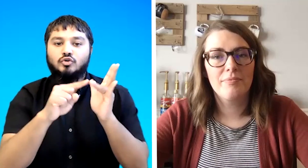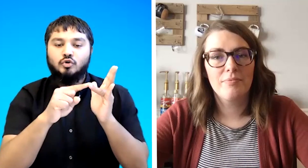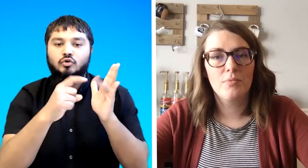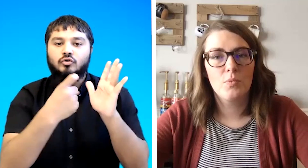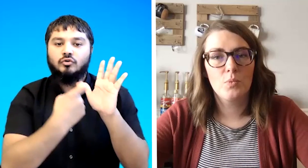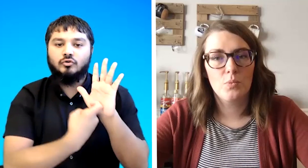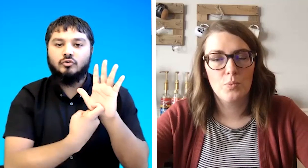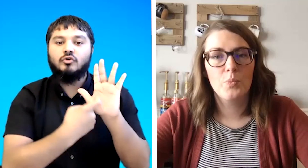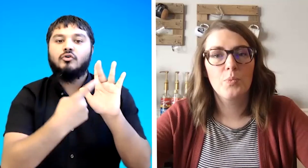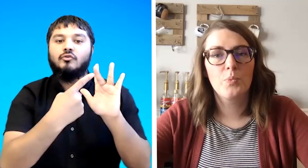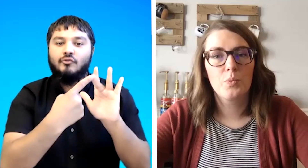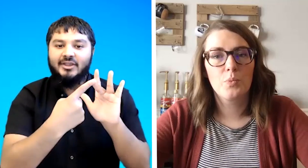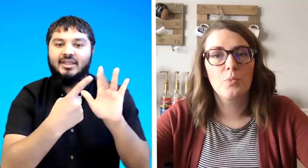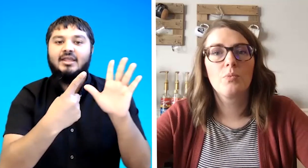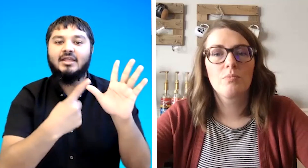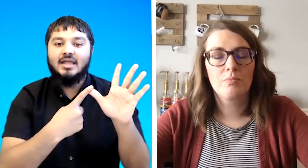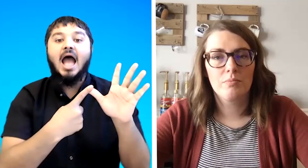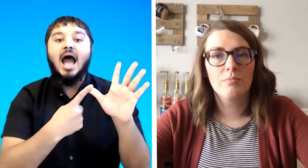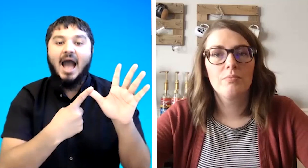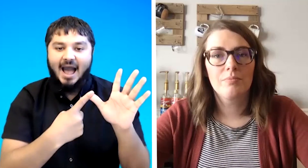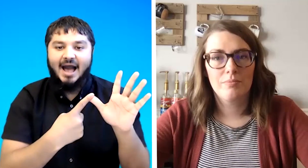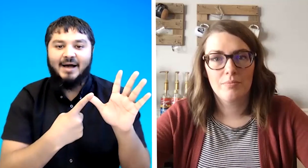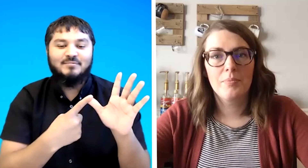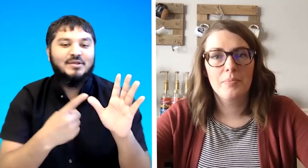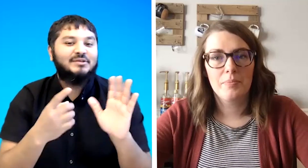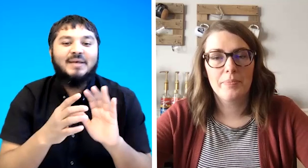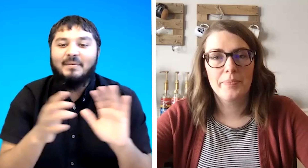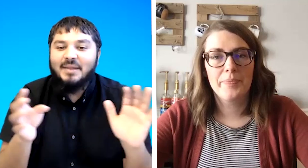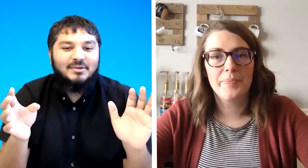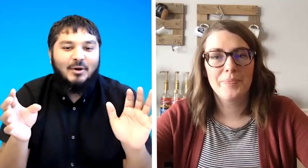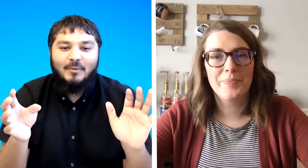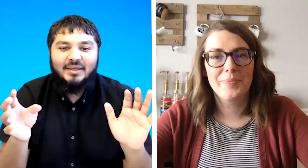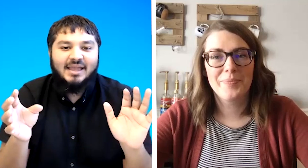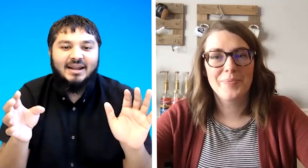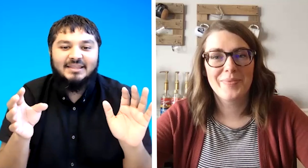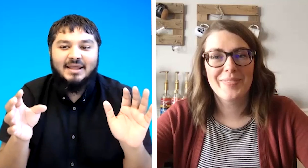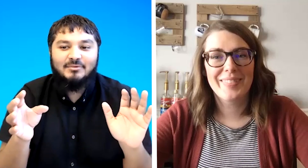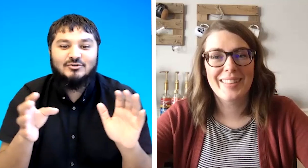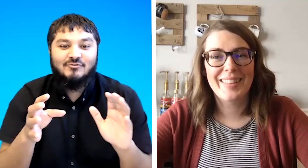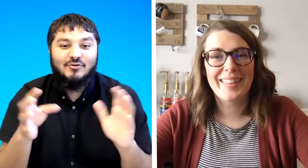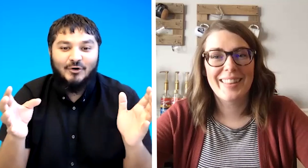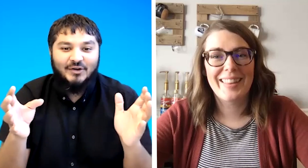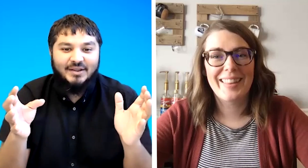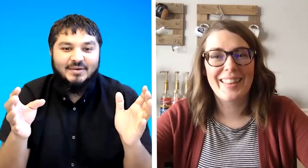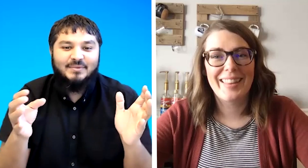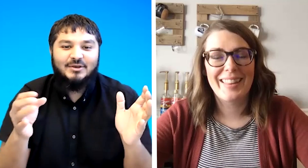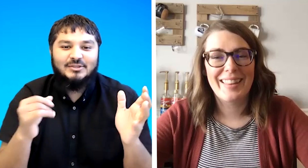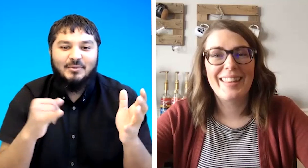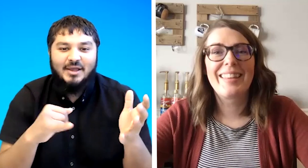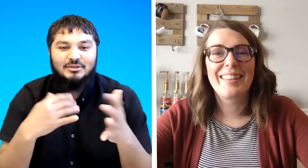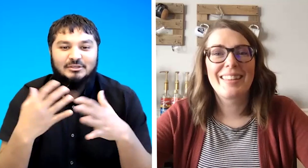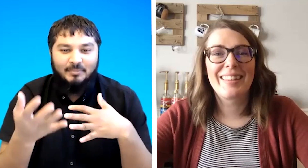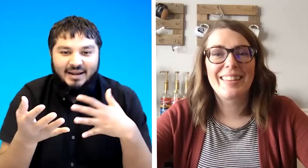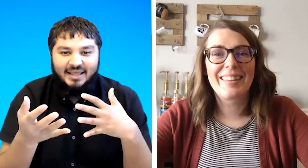to ah some names are complicated like the name chavon because the way you spell it